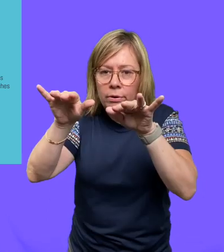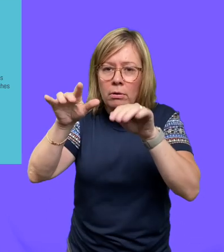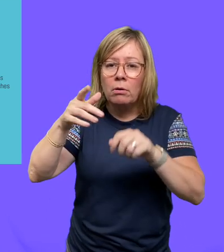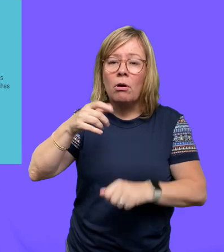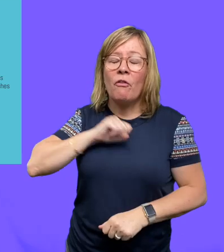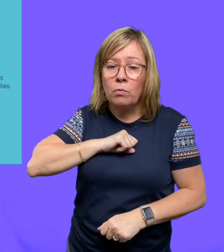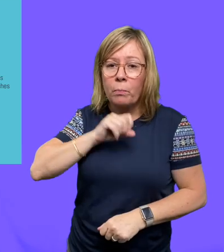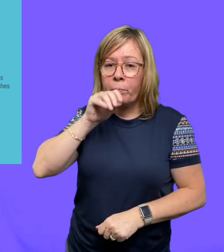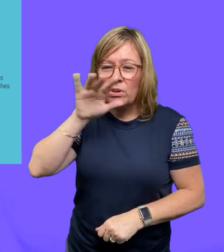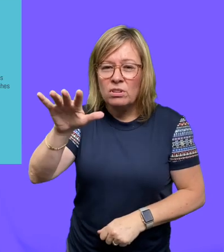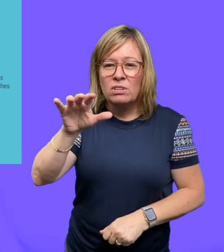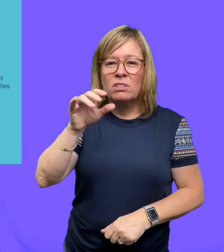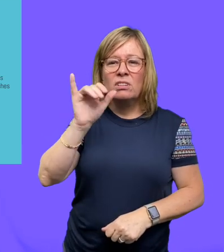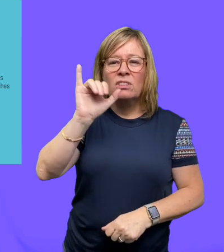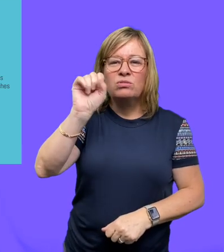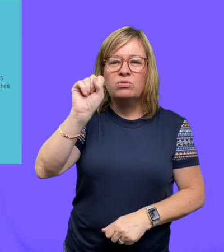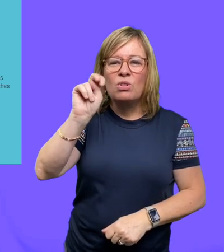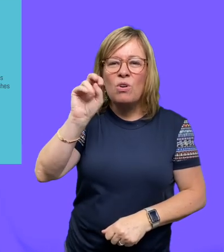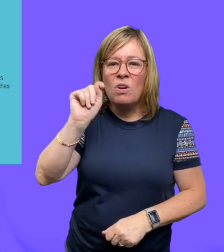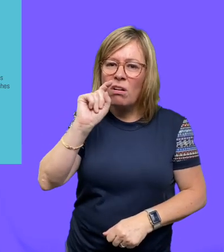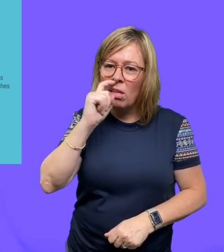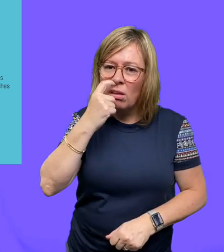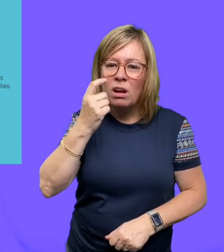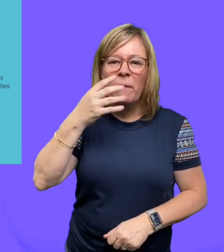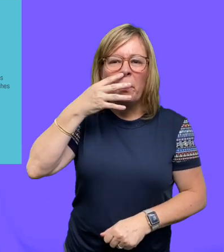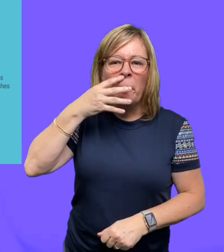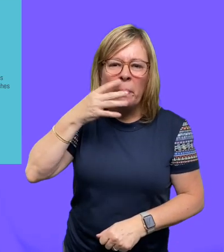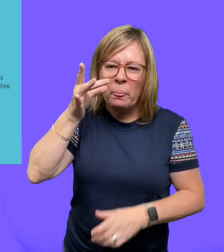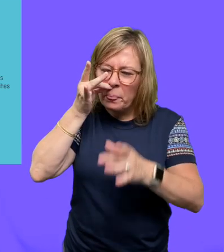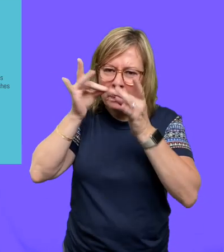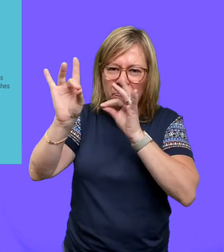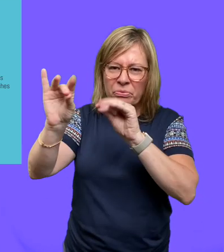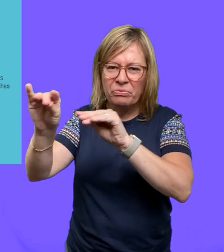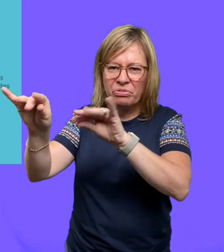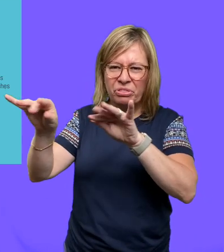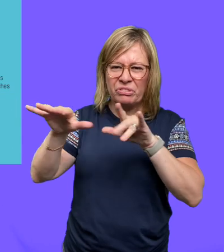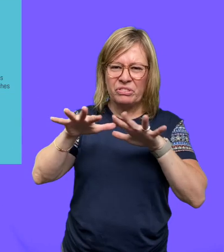sneezing or coughing. Little snot particles can get out in the air and